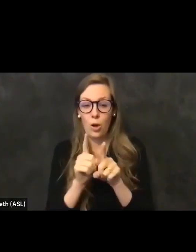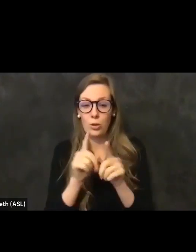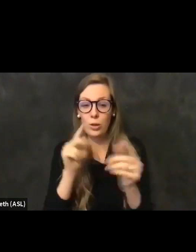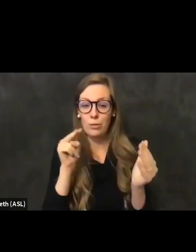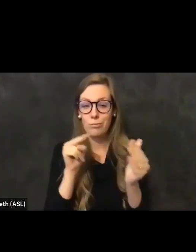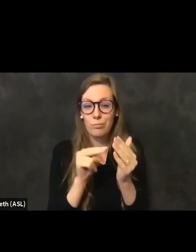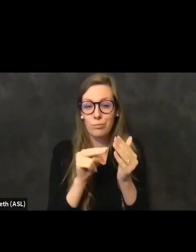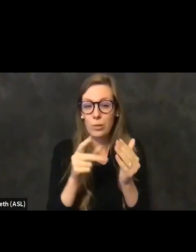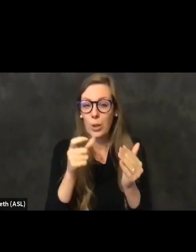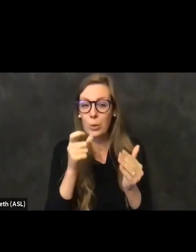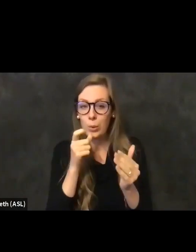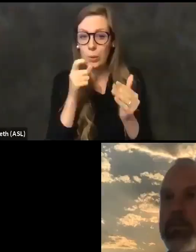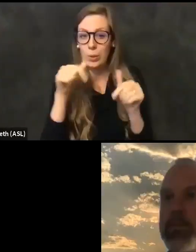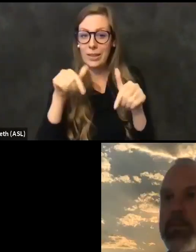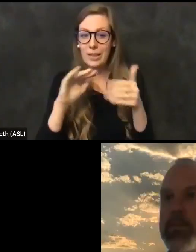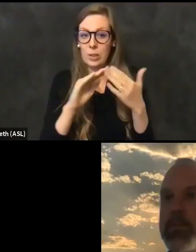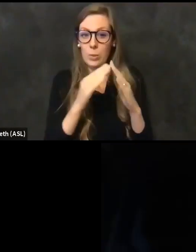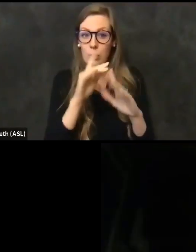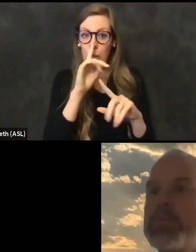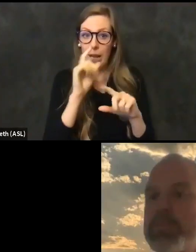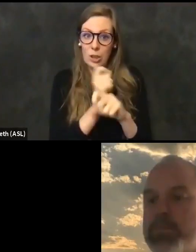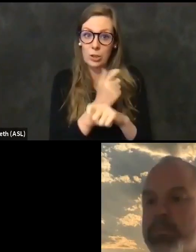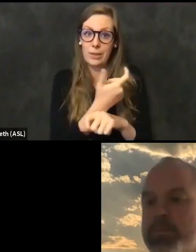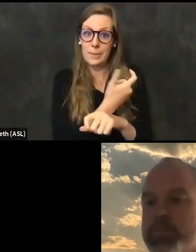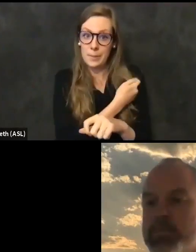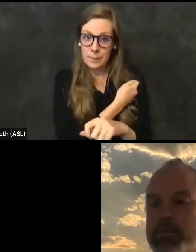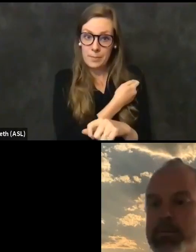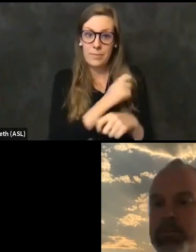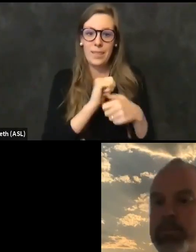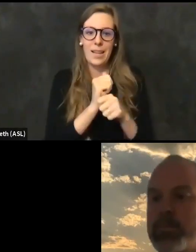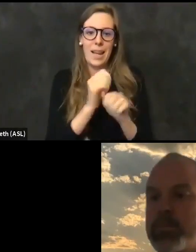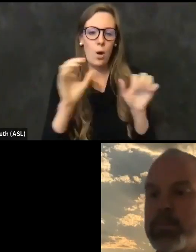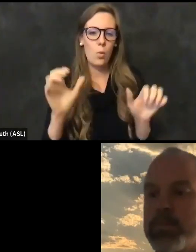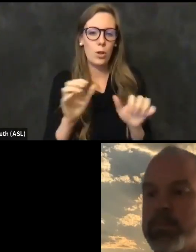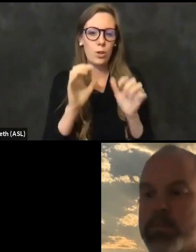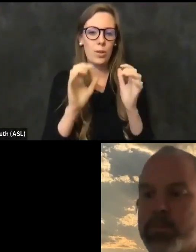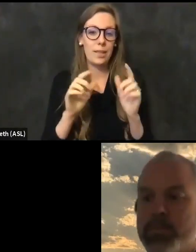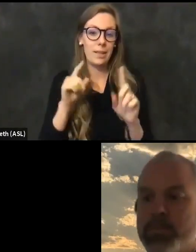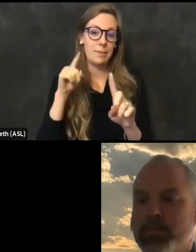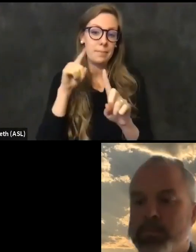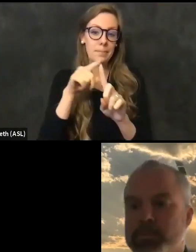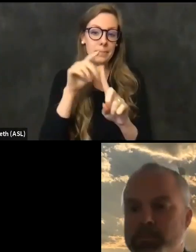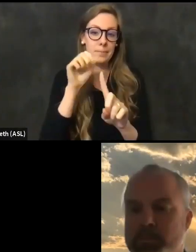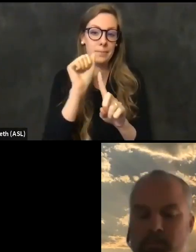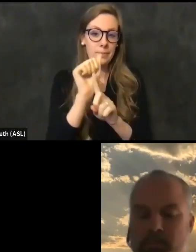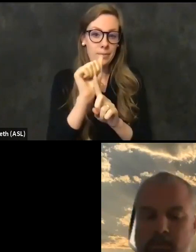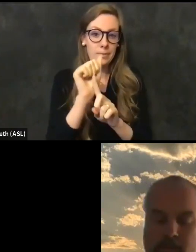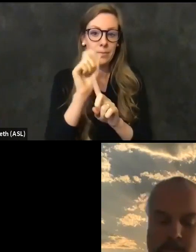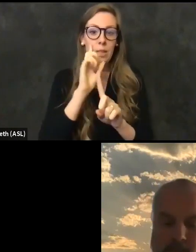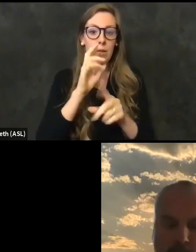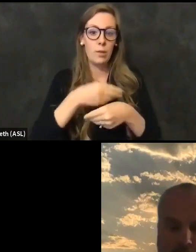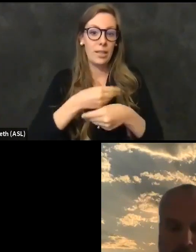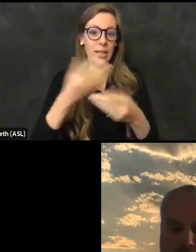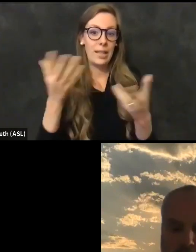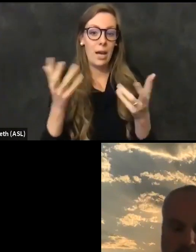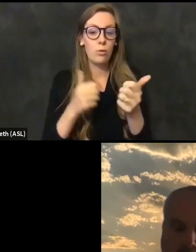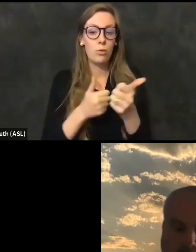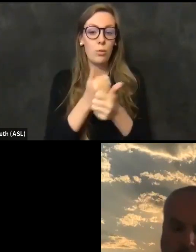community is actually getting these vaccines and how we are doing in terms of reaching our goals to getting vaccines to our most vulnerable residents, including